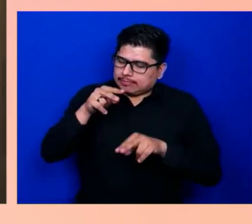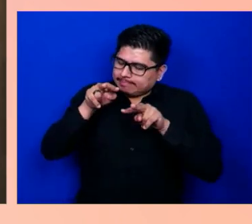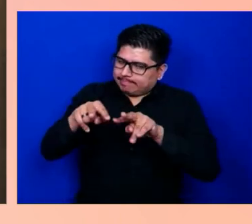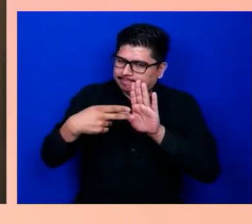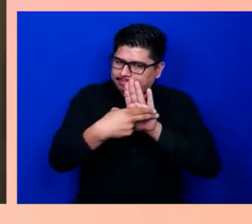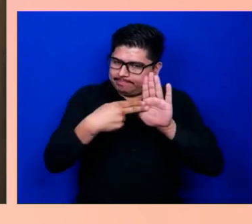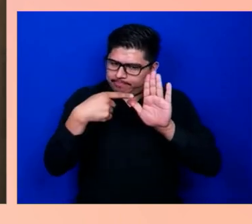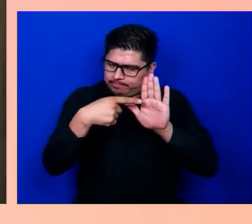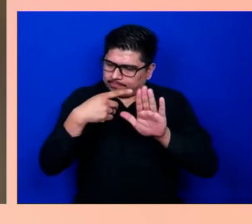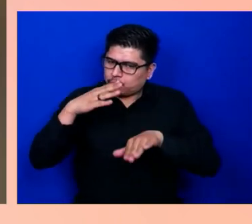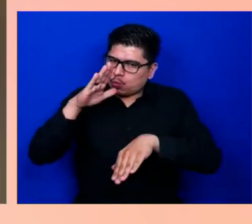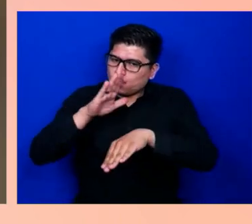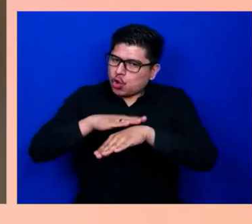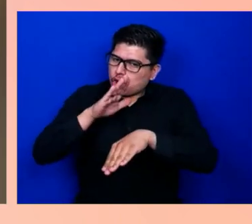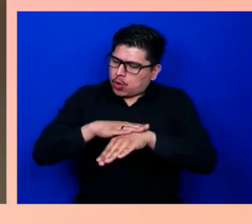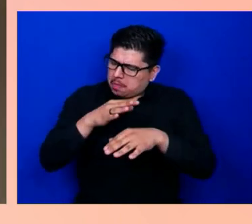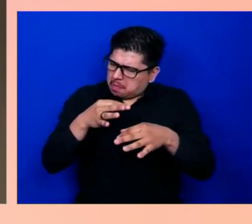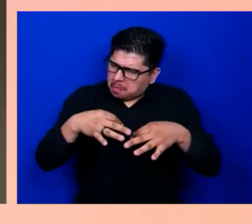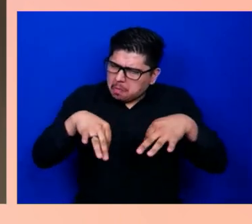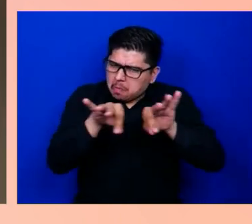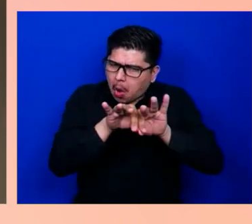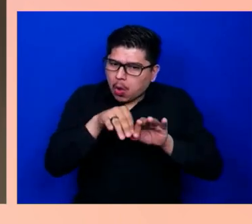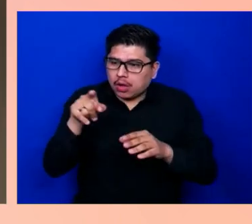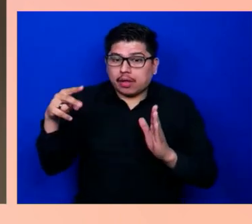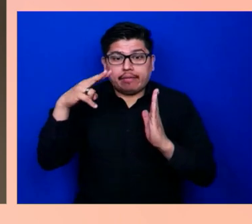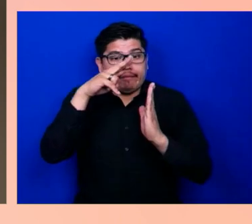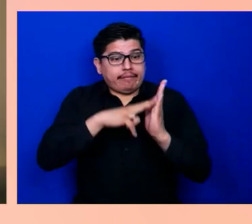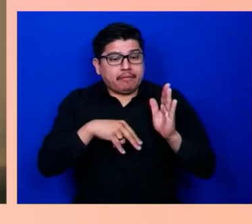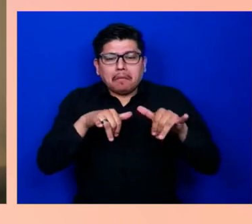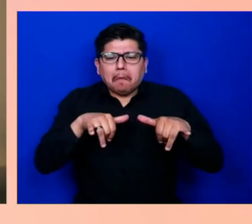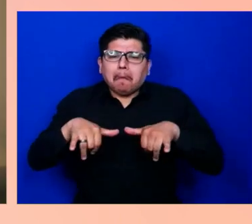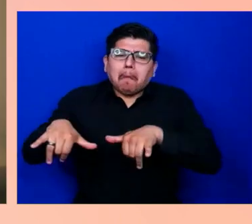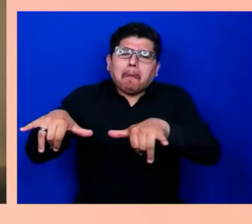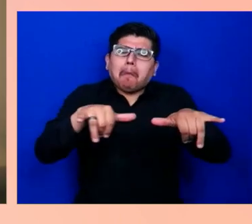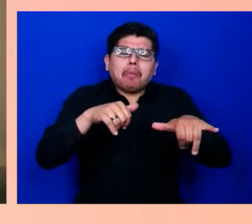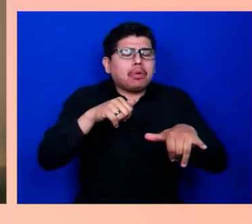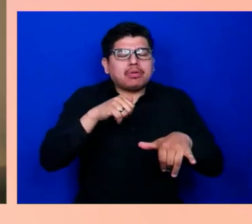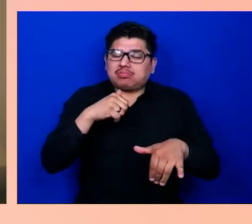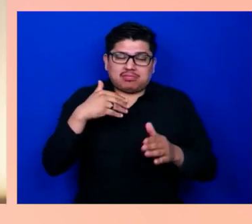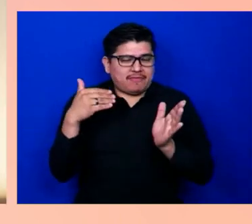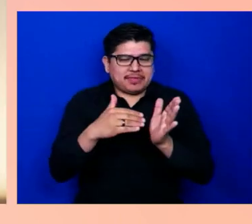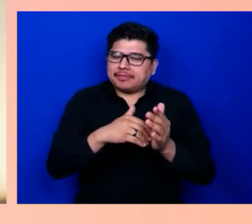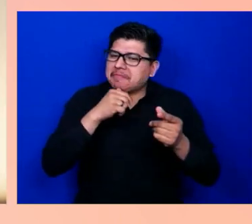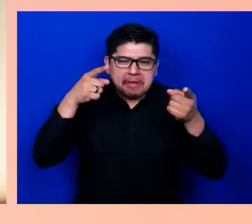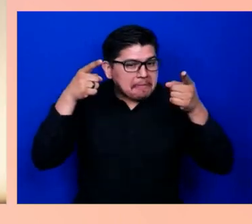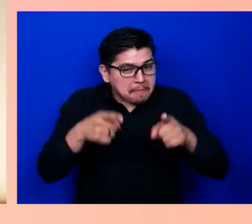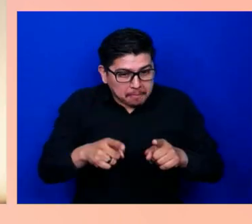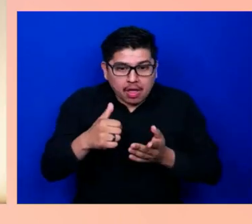same old way. We need a solution to help people today. And with the Seeing AI app, we found a way.